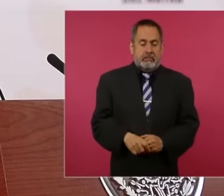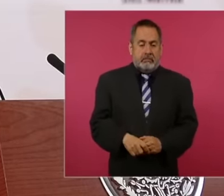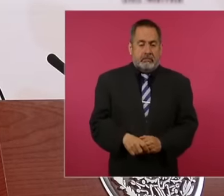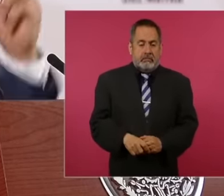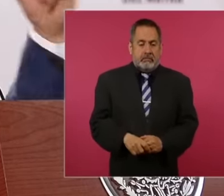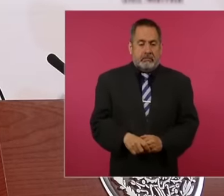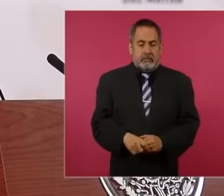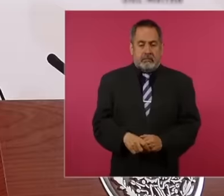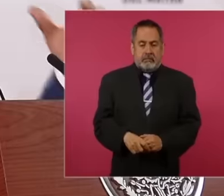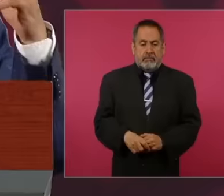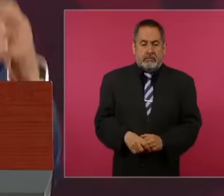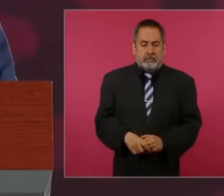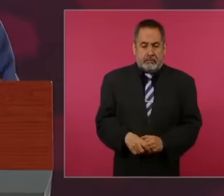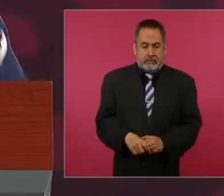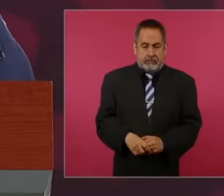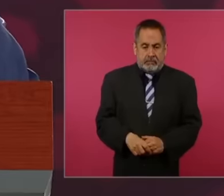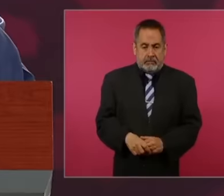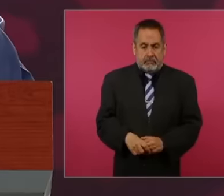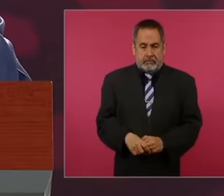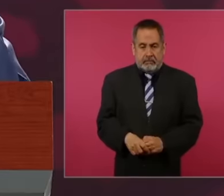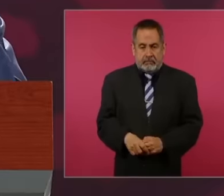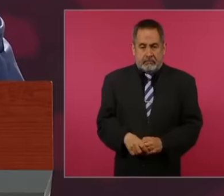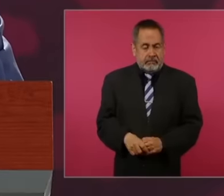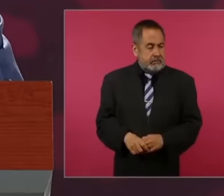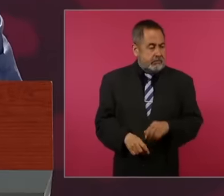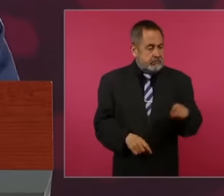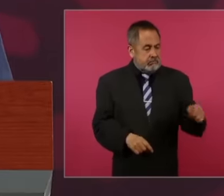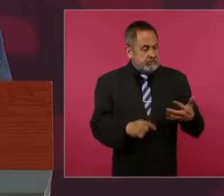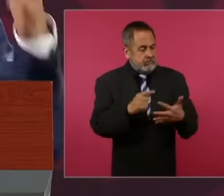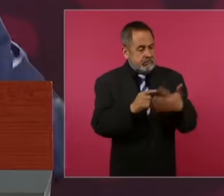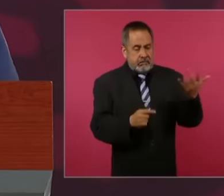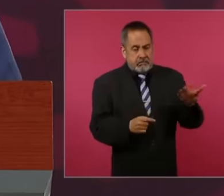everyone wants to solve it with the use of